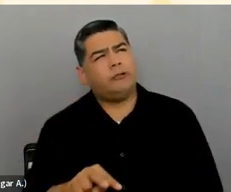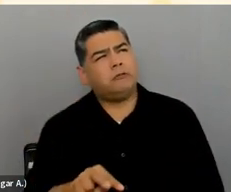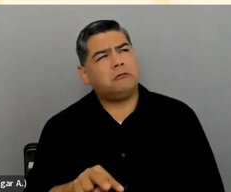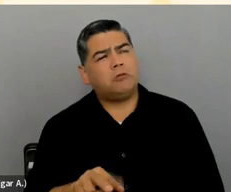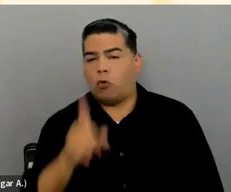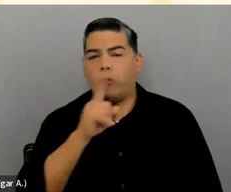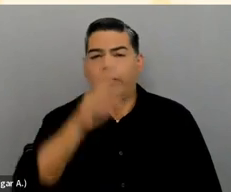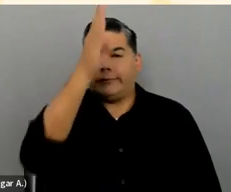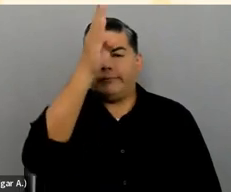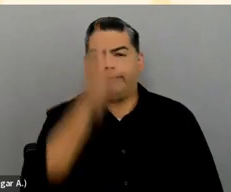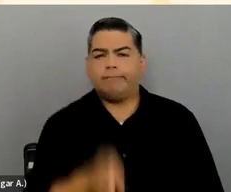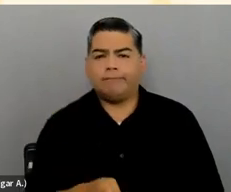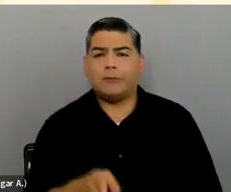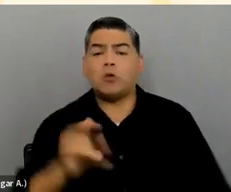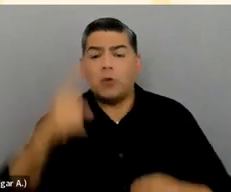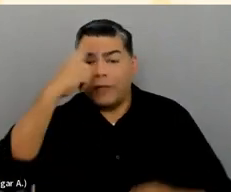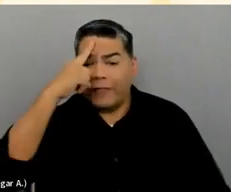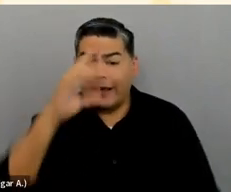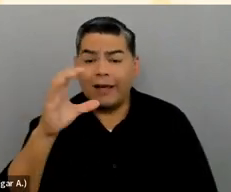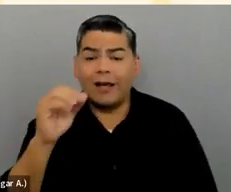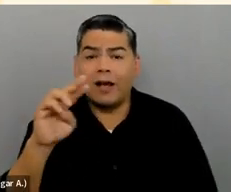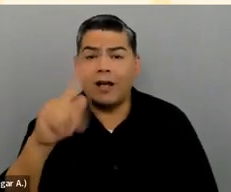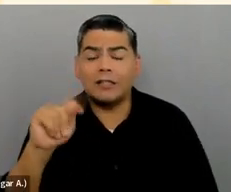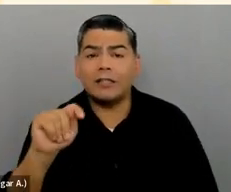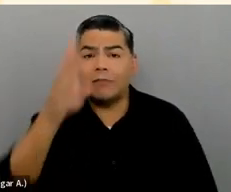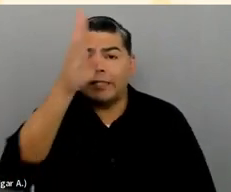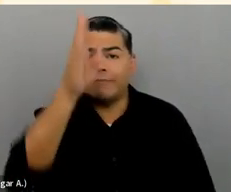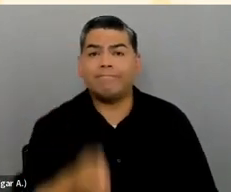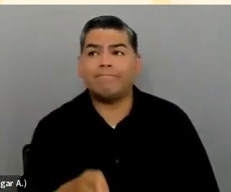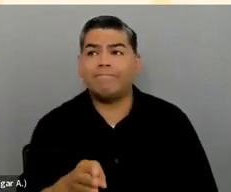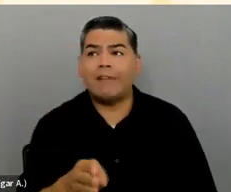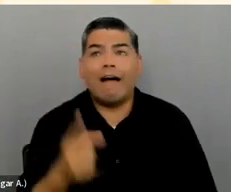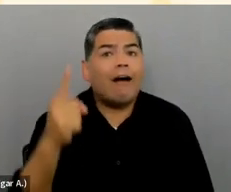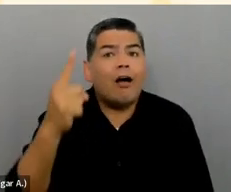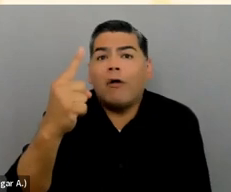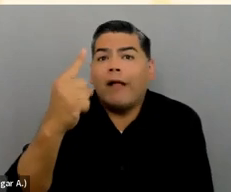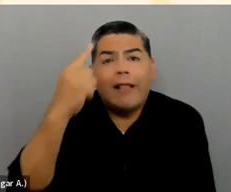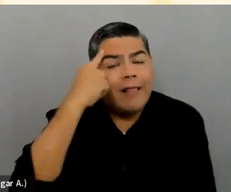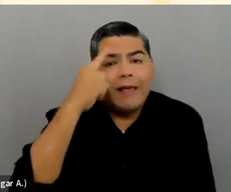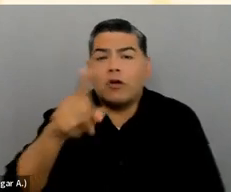So if you think about your content being linear, I don't think you're getting into trouble.